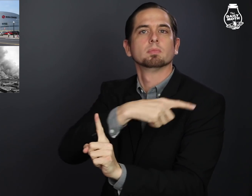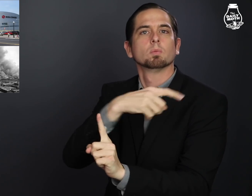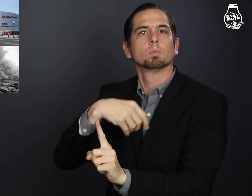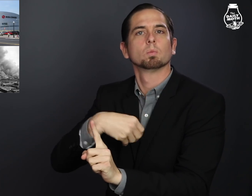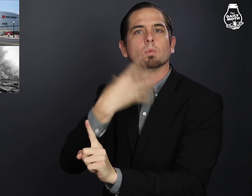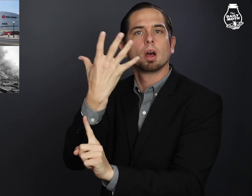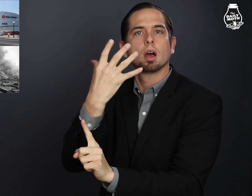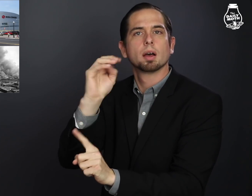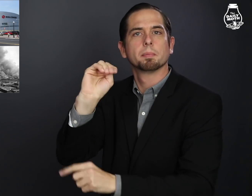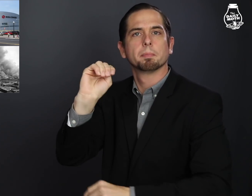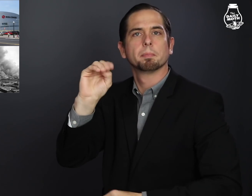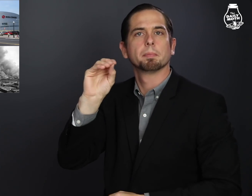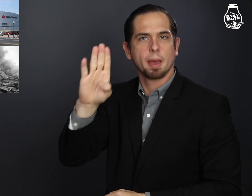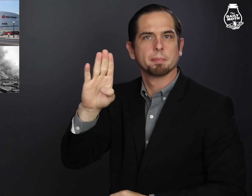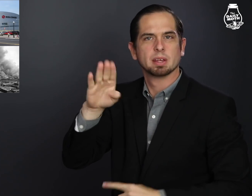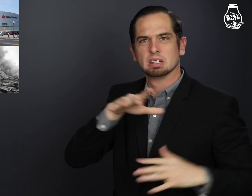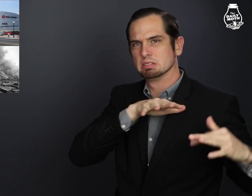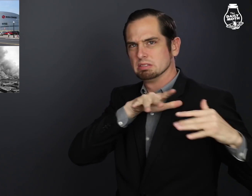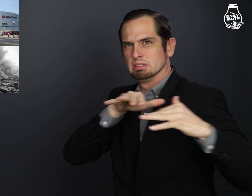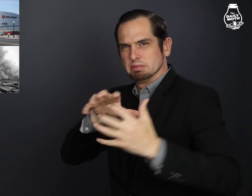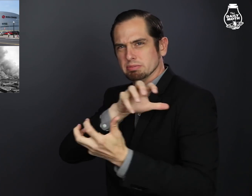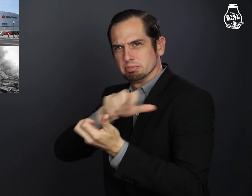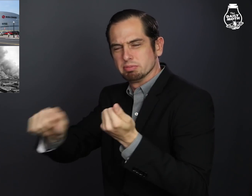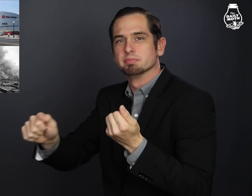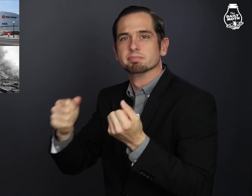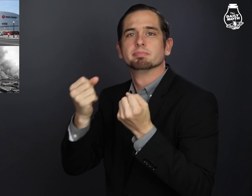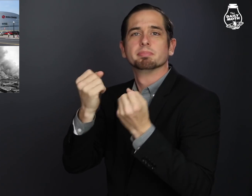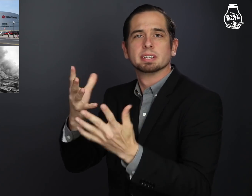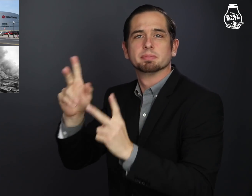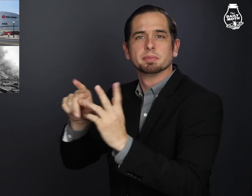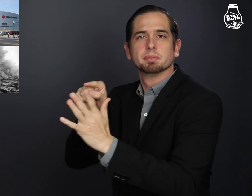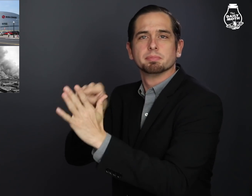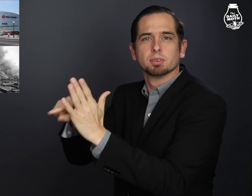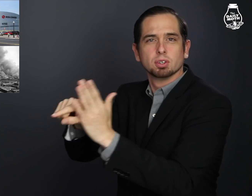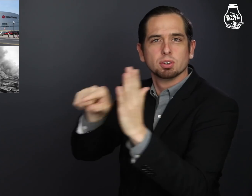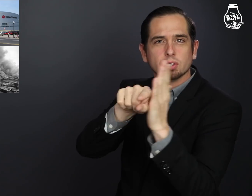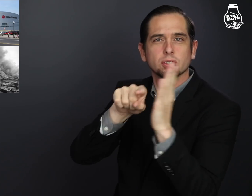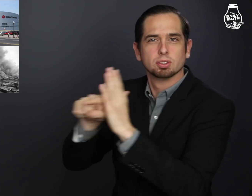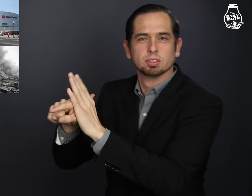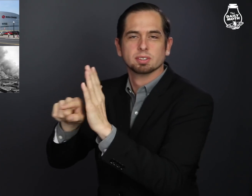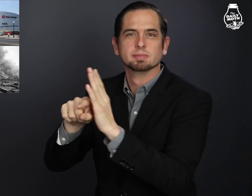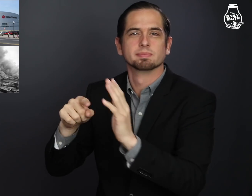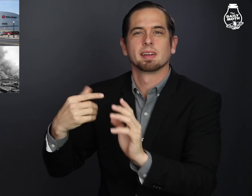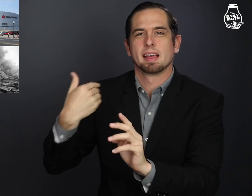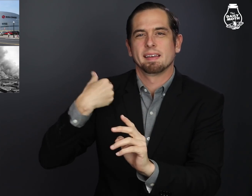a white mob with many murdered.